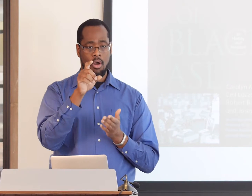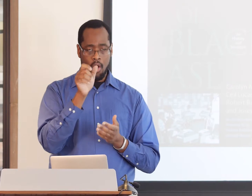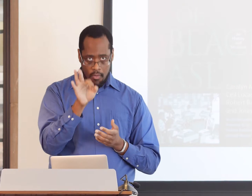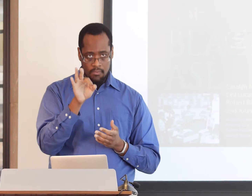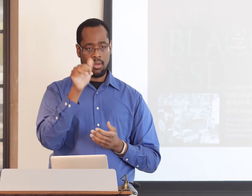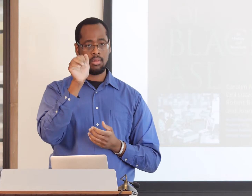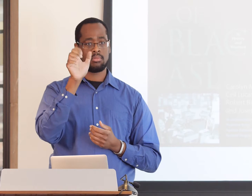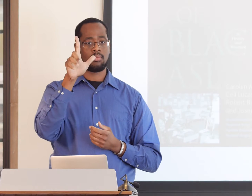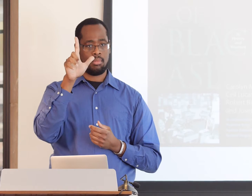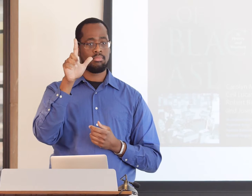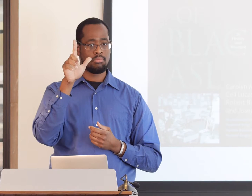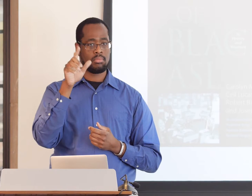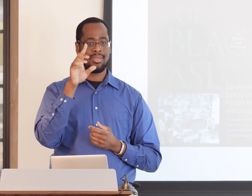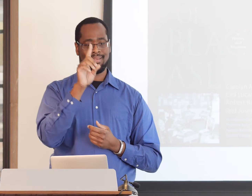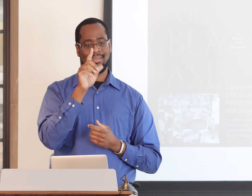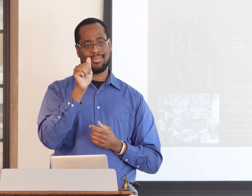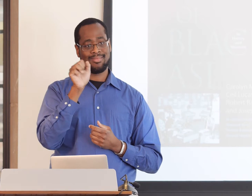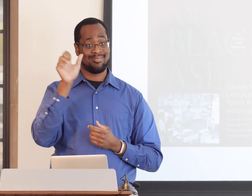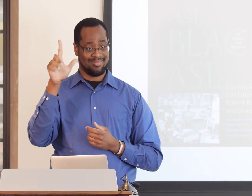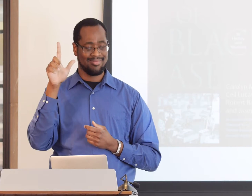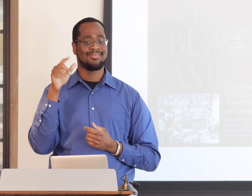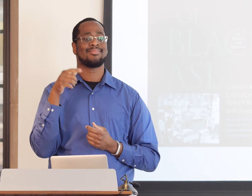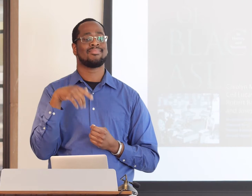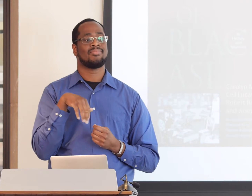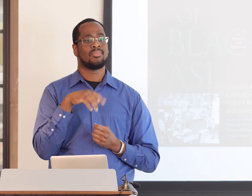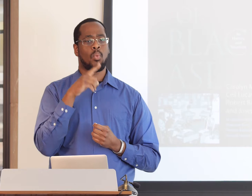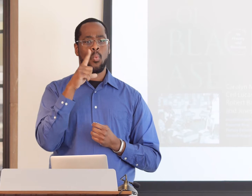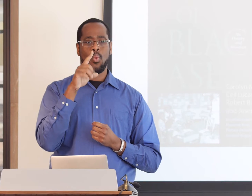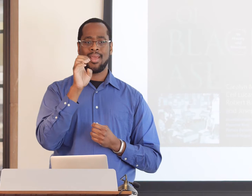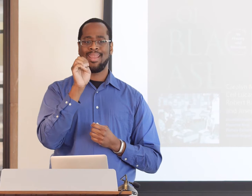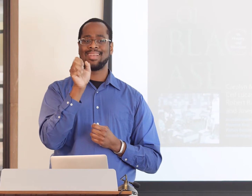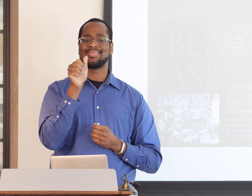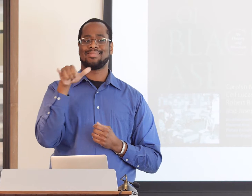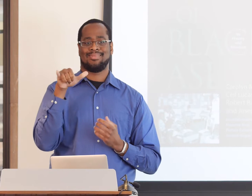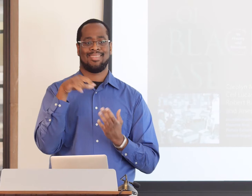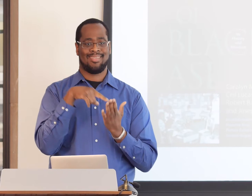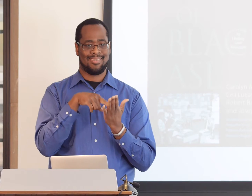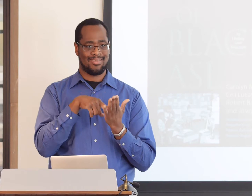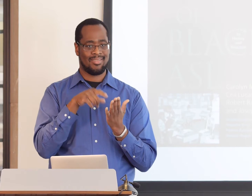He published a sign language dictionary of ASL, which is called the DASL,